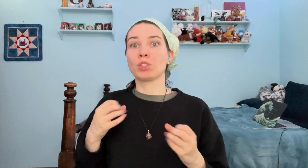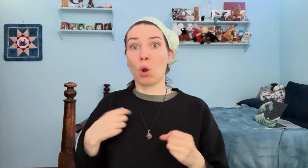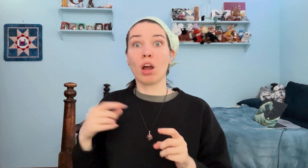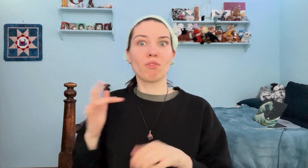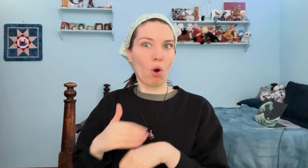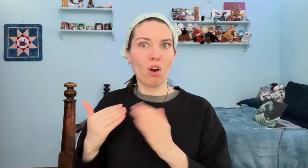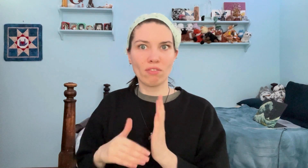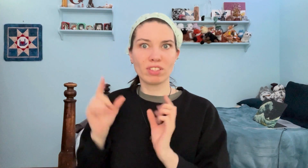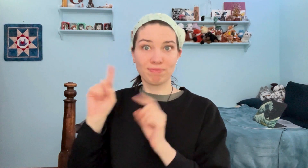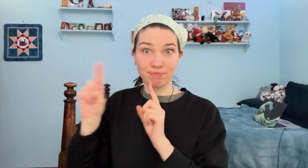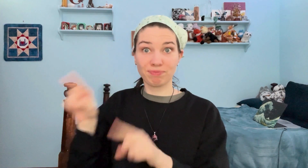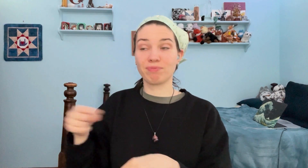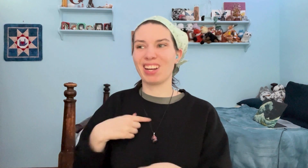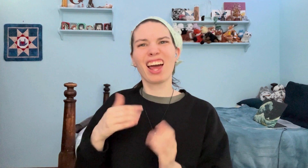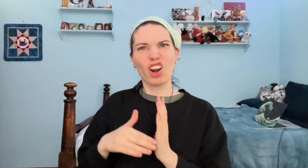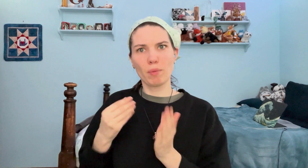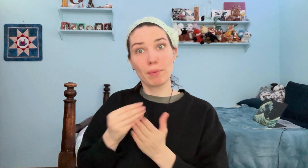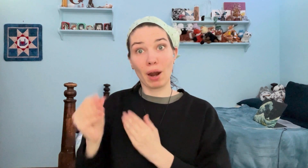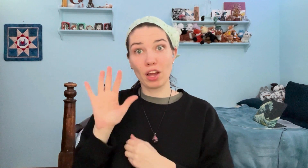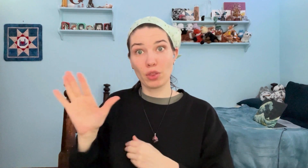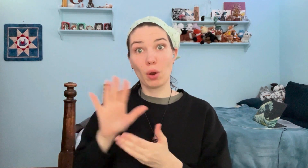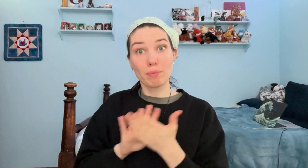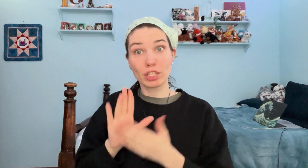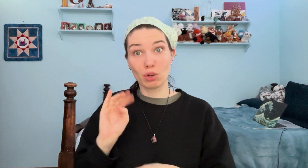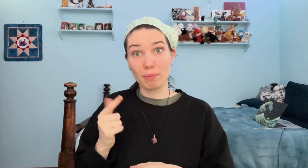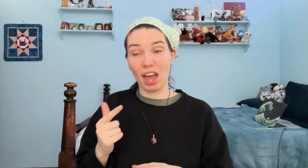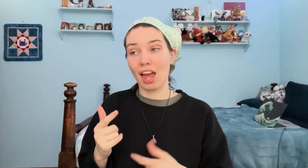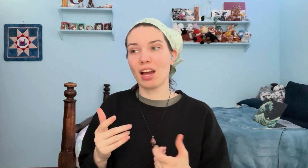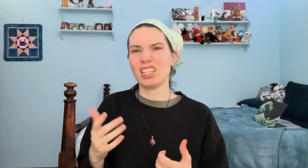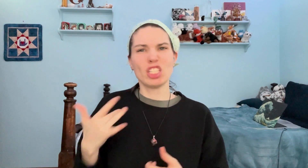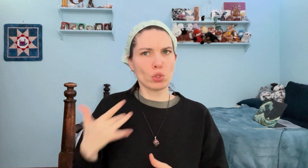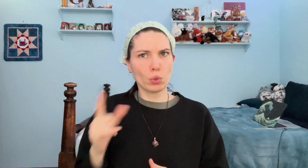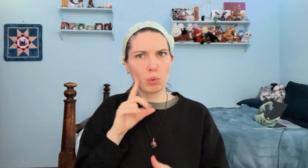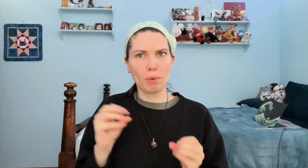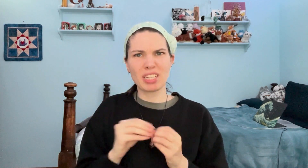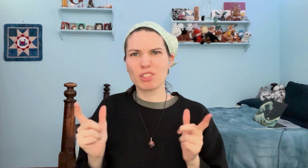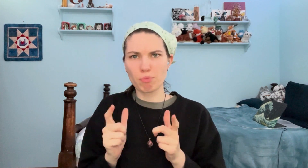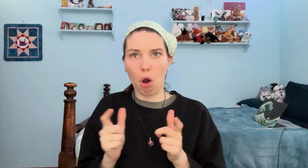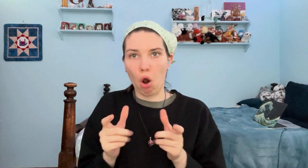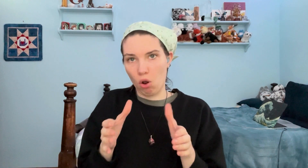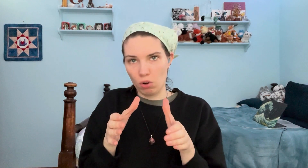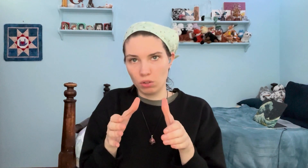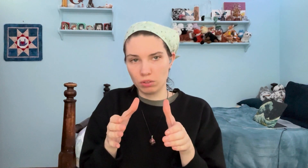so I often go there and I often buy their mystery bags. Usually, they'd be small,